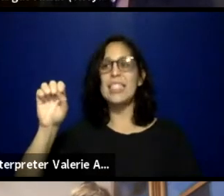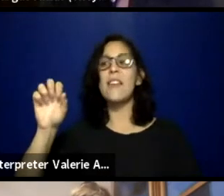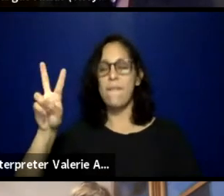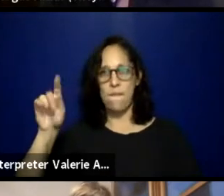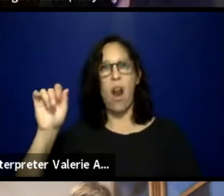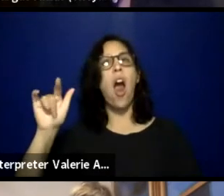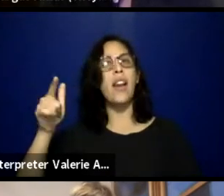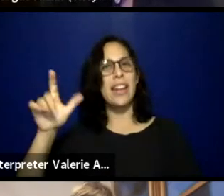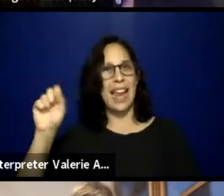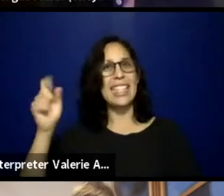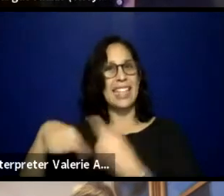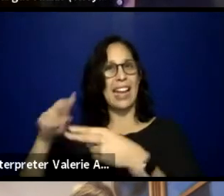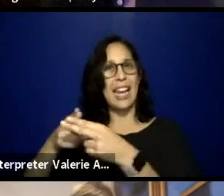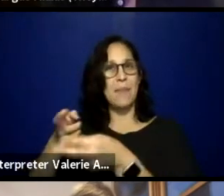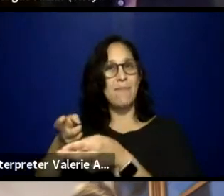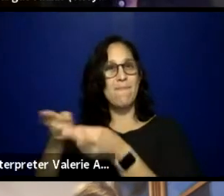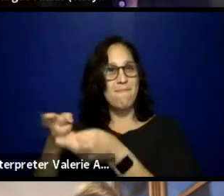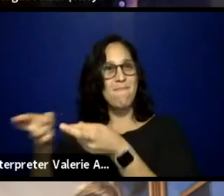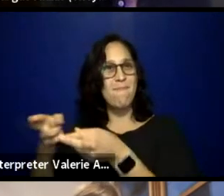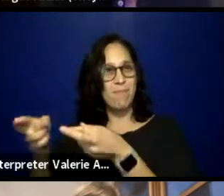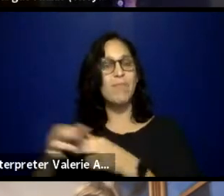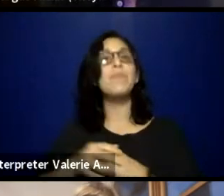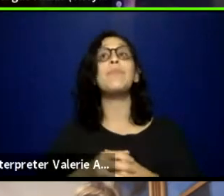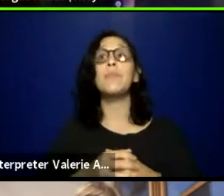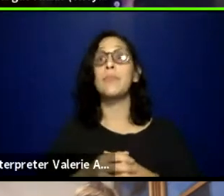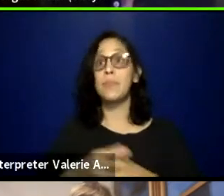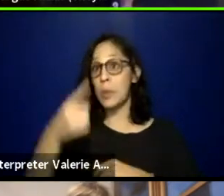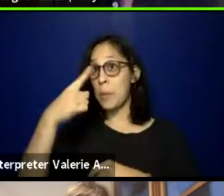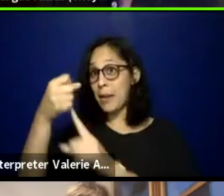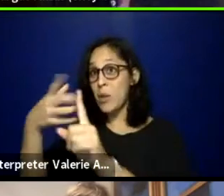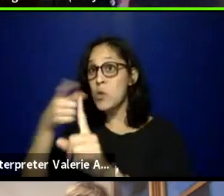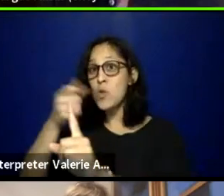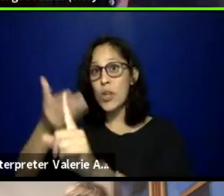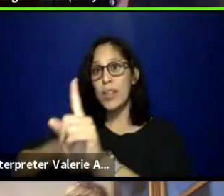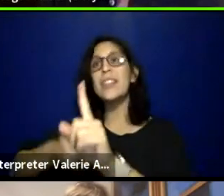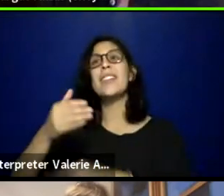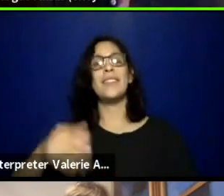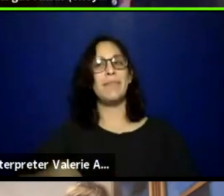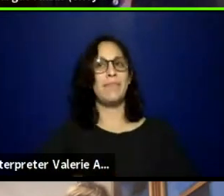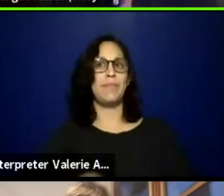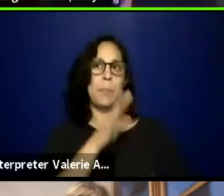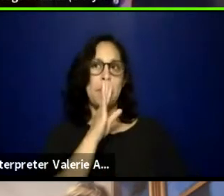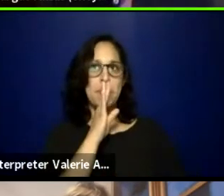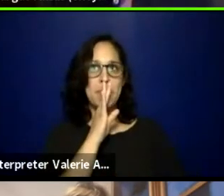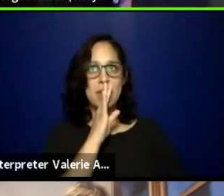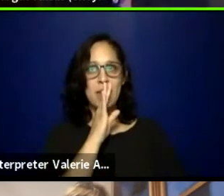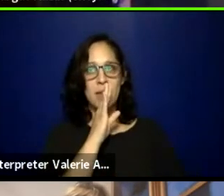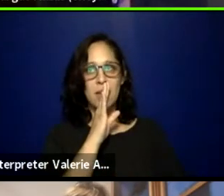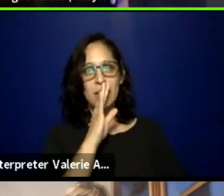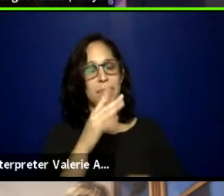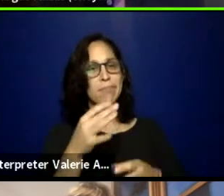Go ahead and tell us a little bit about yourself. (Real speaks foreign language)